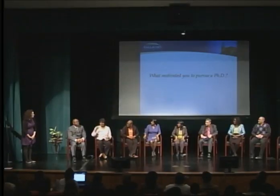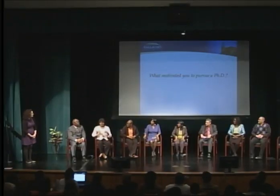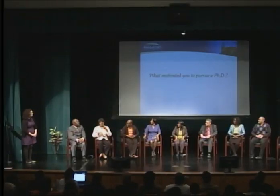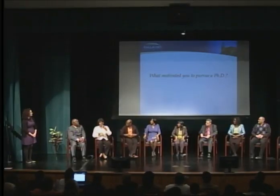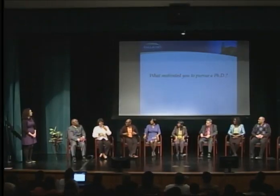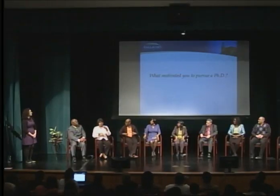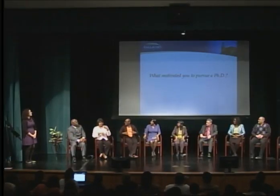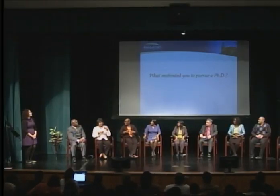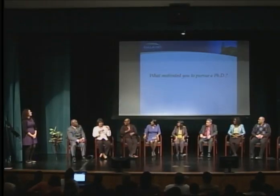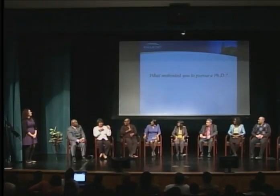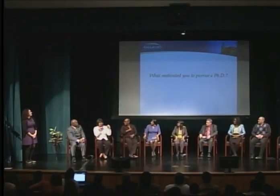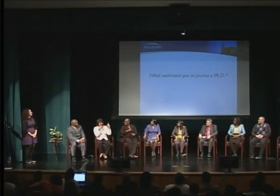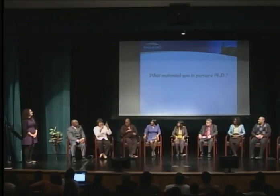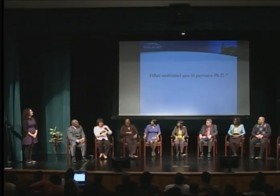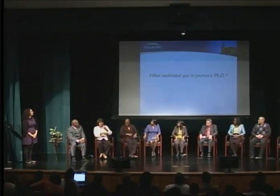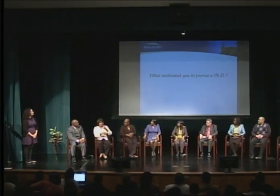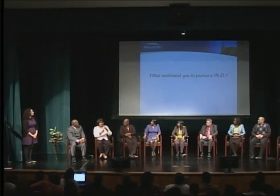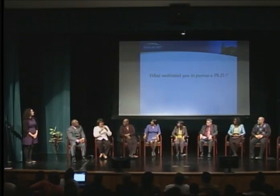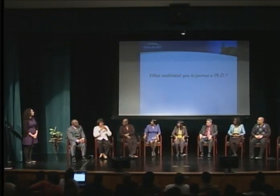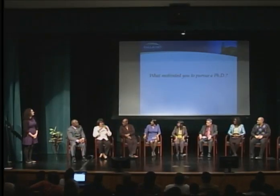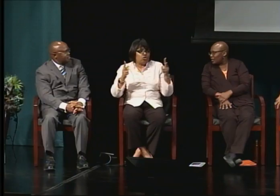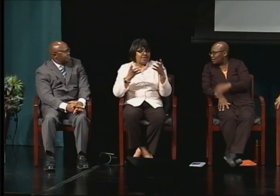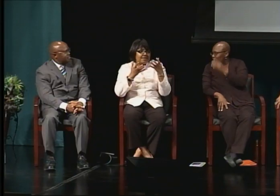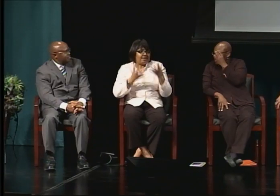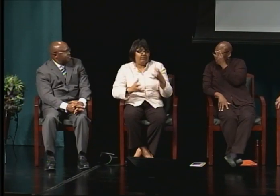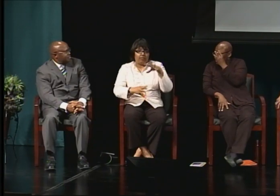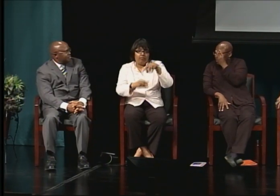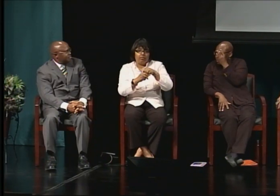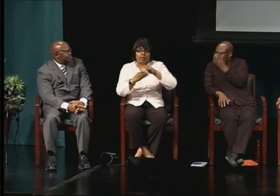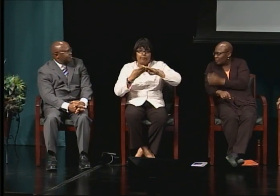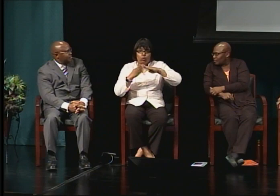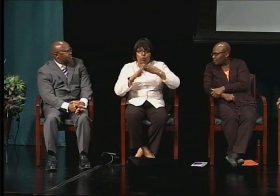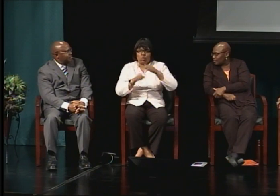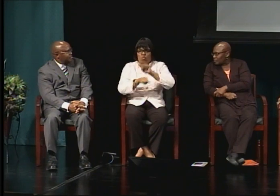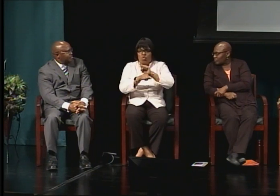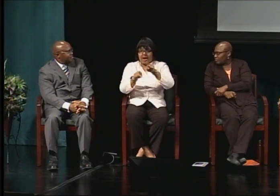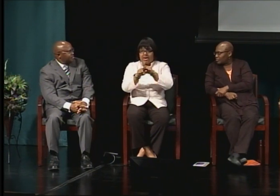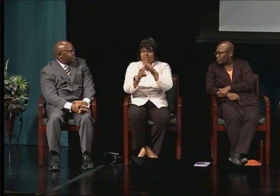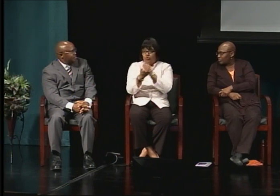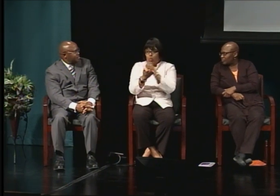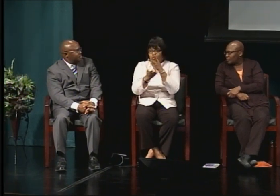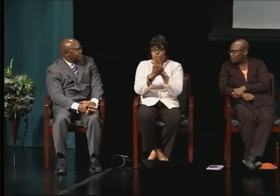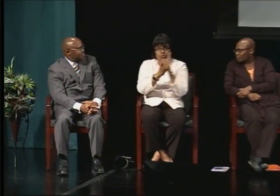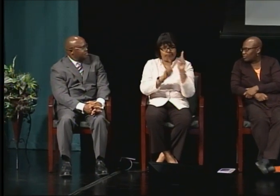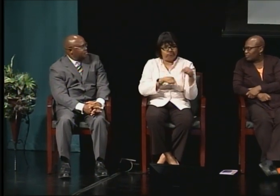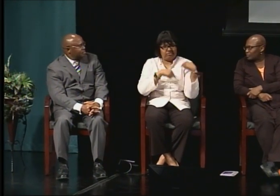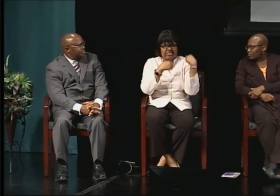Well, I've always been very much involved in the community as a social worker and I've worked in providing